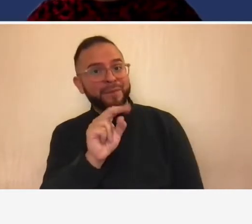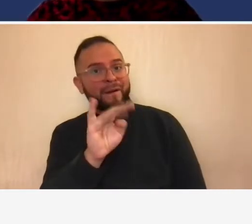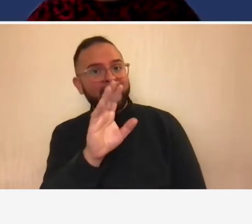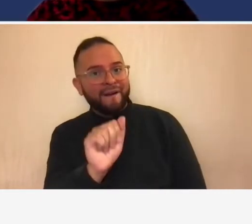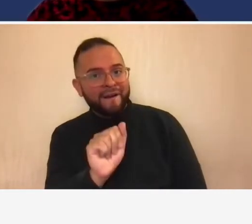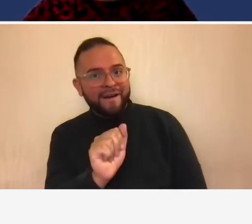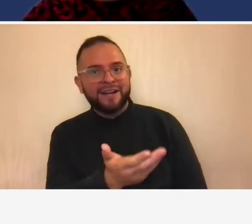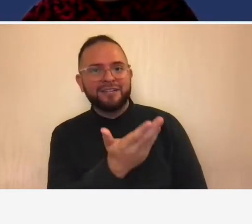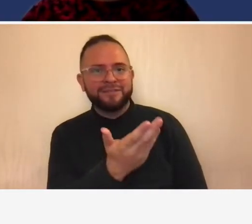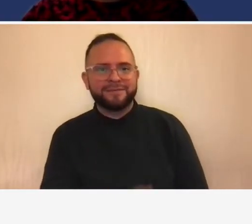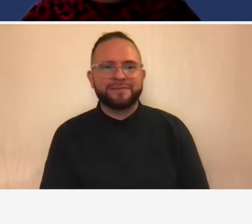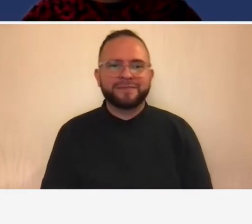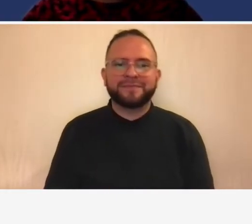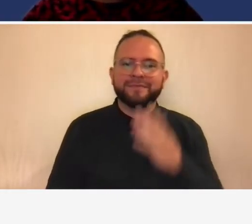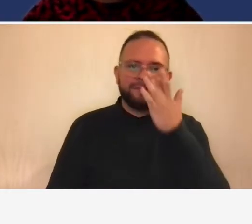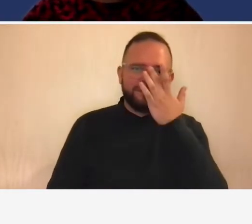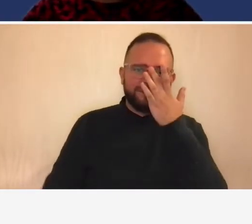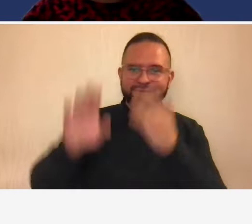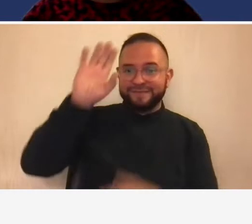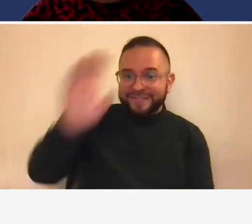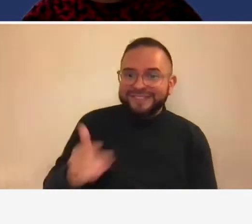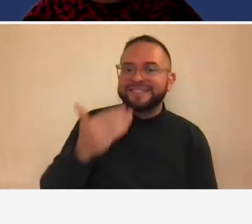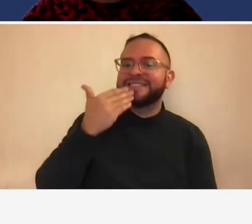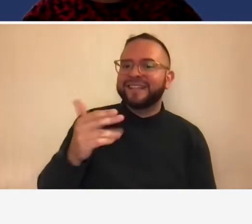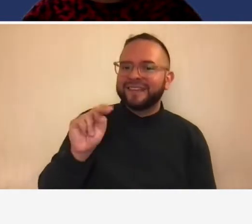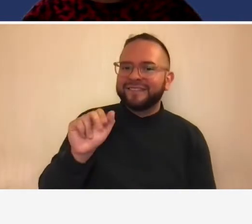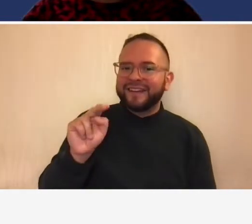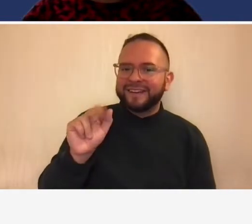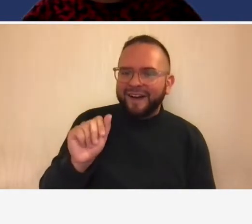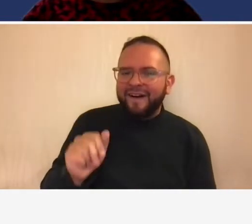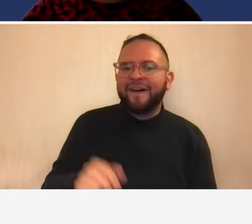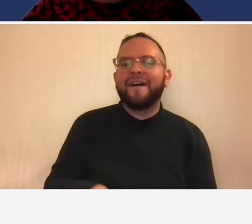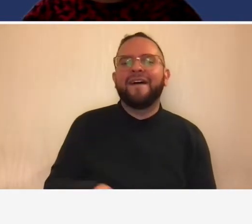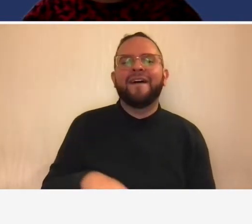thank you so much nana um so actually i think catherine has some housekeeping